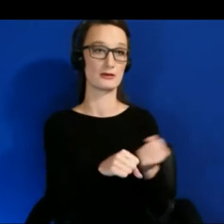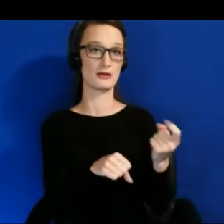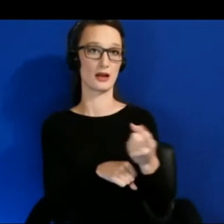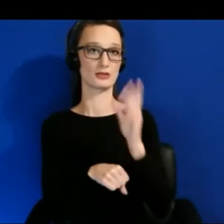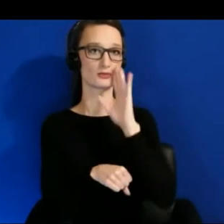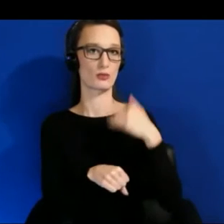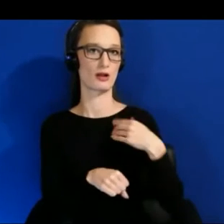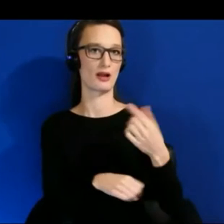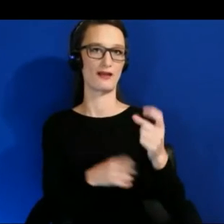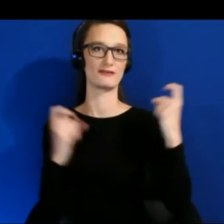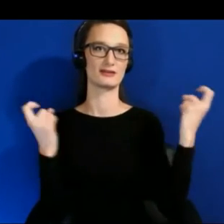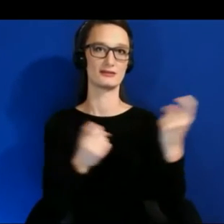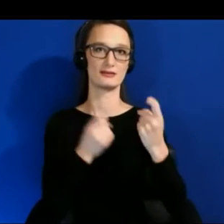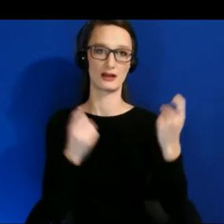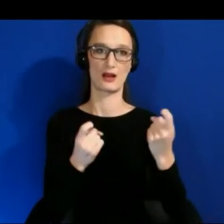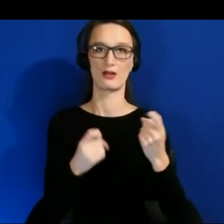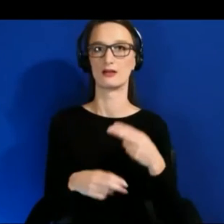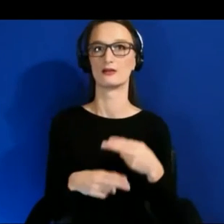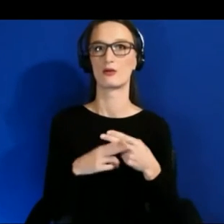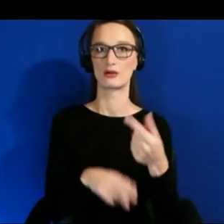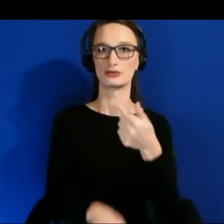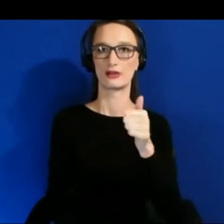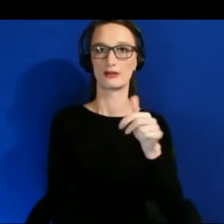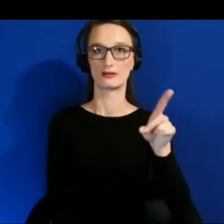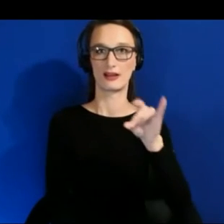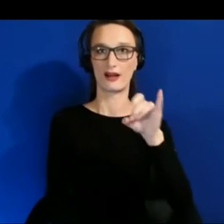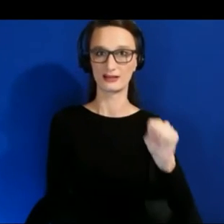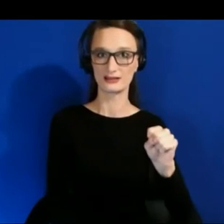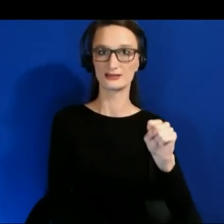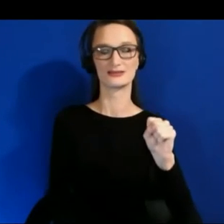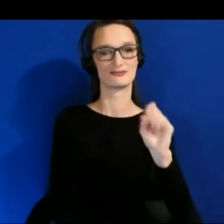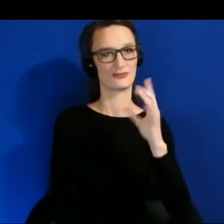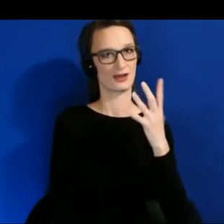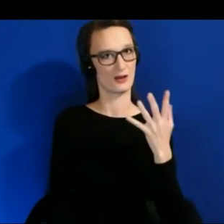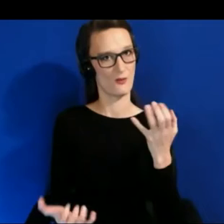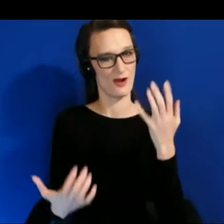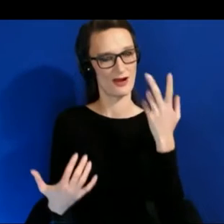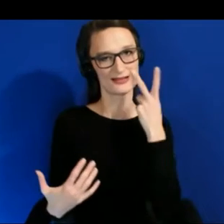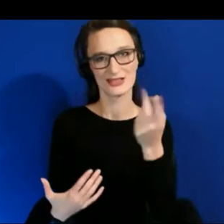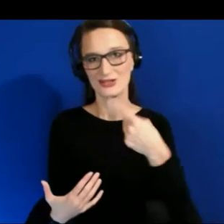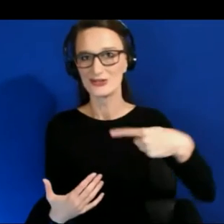to see folks like you, XR people and companies nominated and winning.